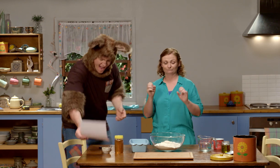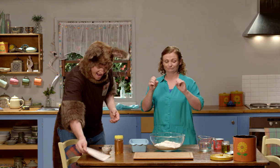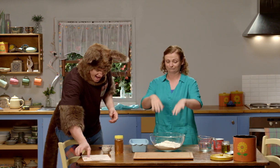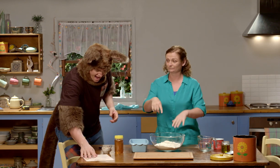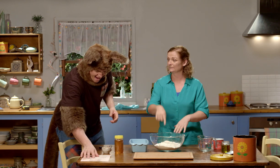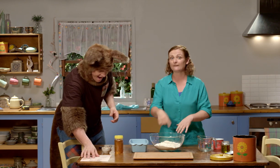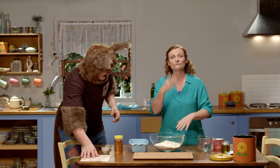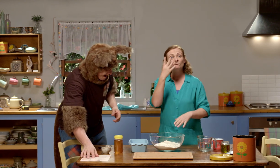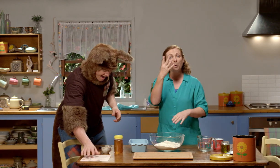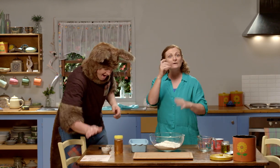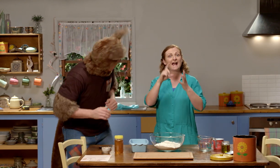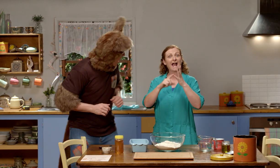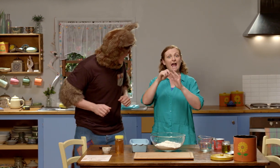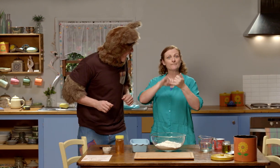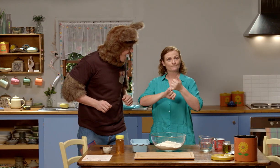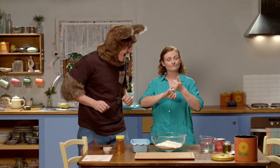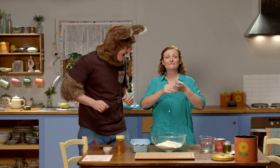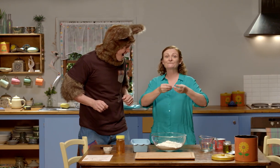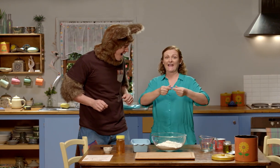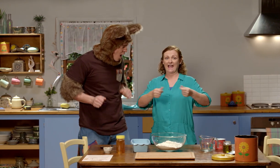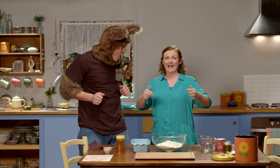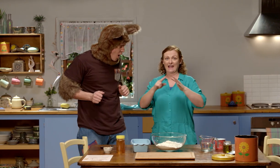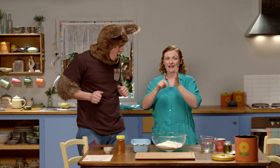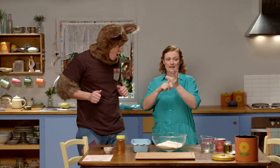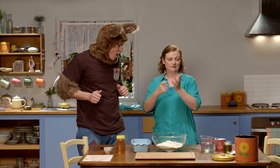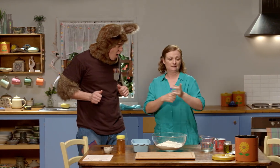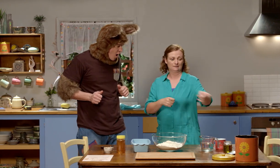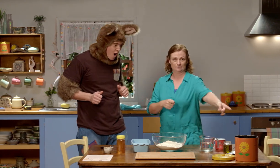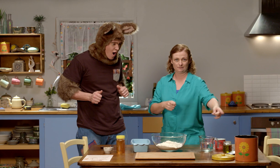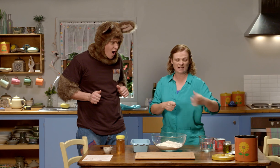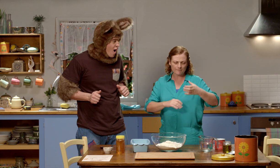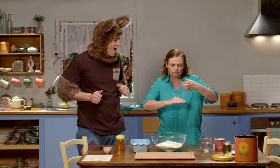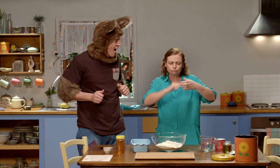That explains to us how to make our bread. I've already added the four cups of flour.